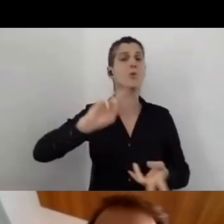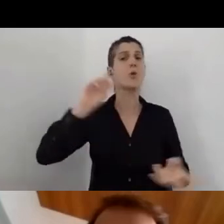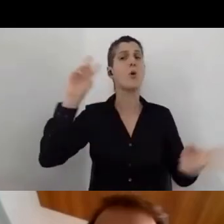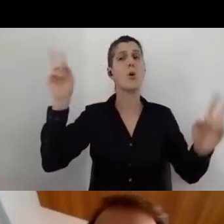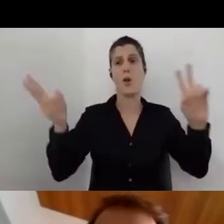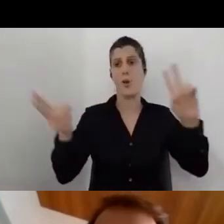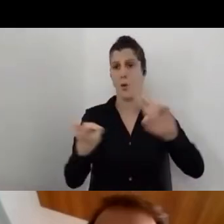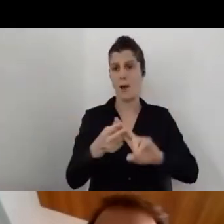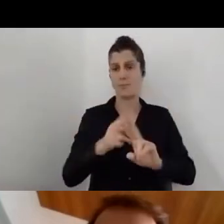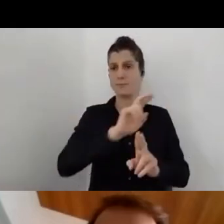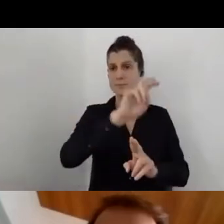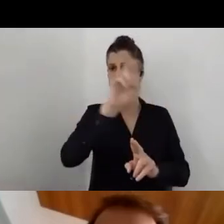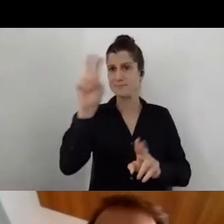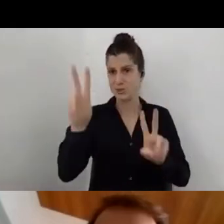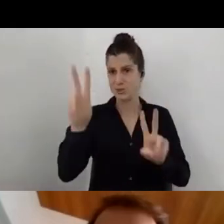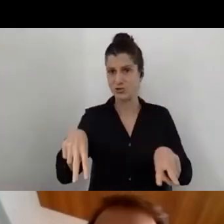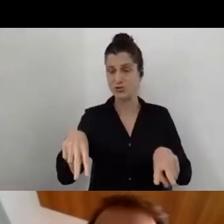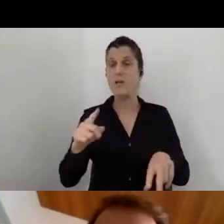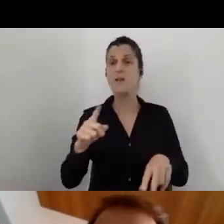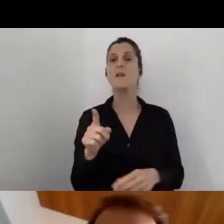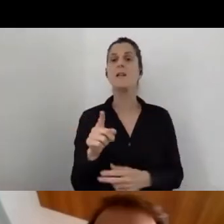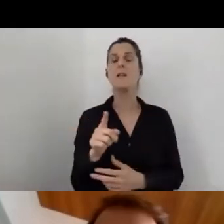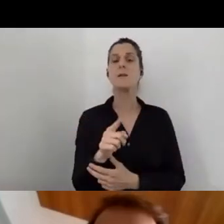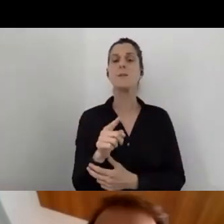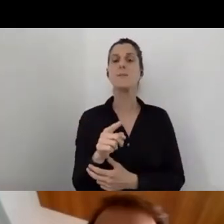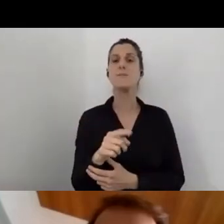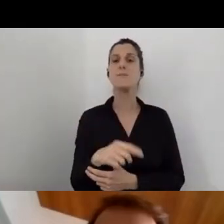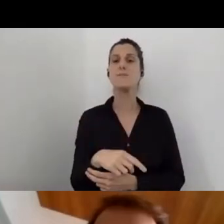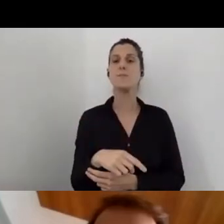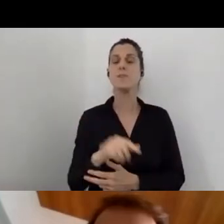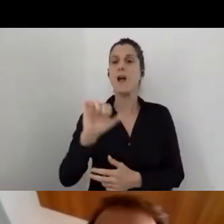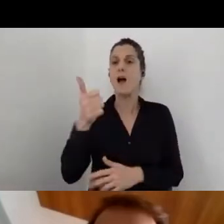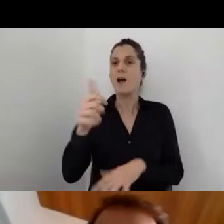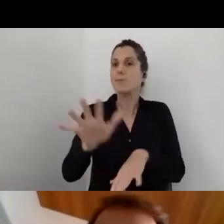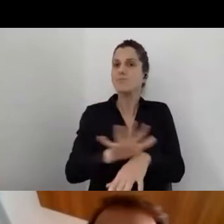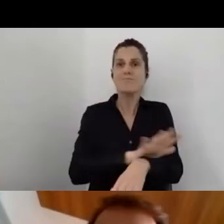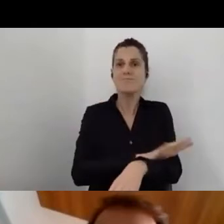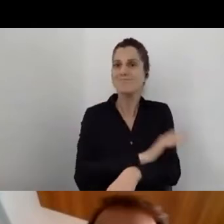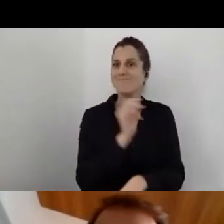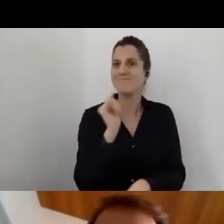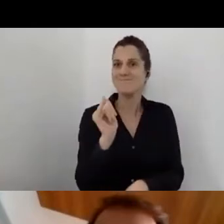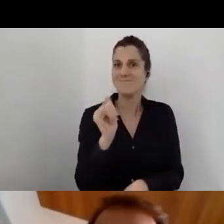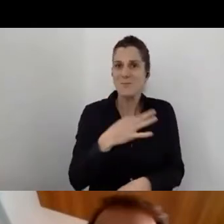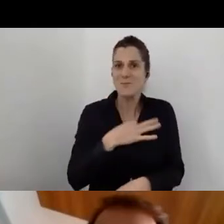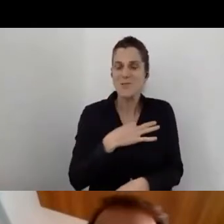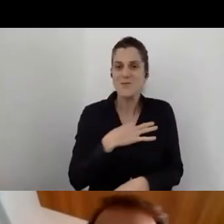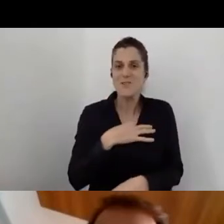The most moving thing for me is the communication of all of